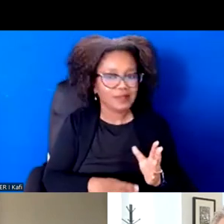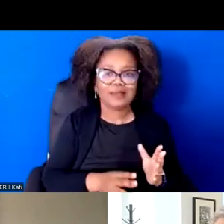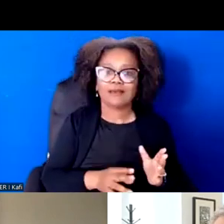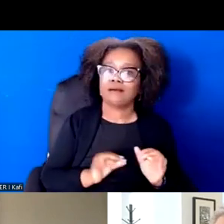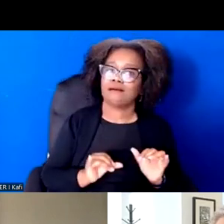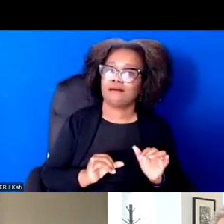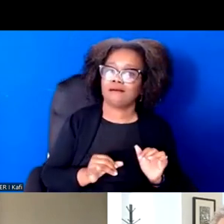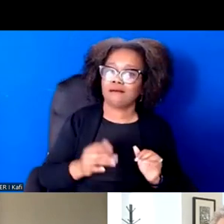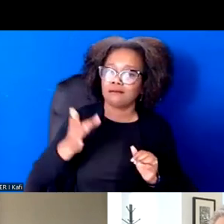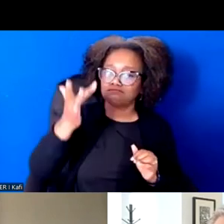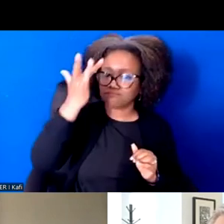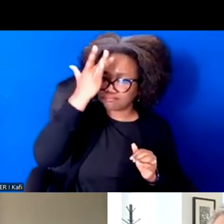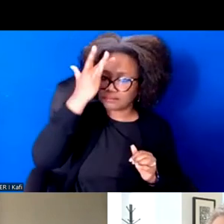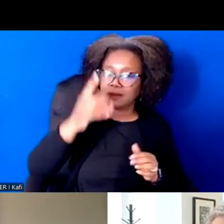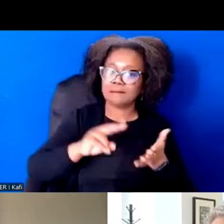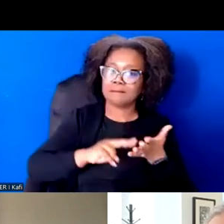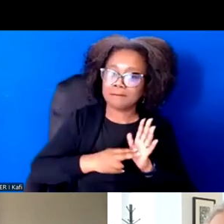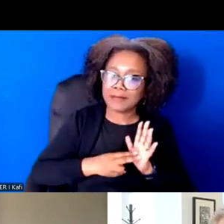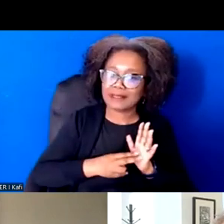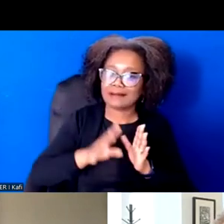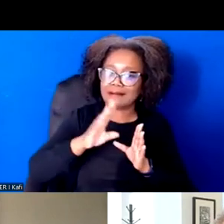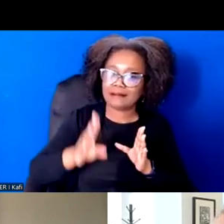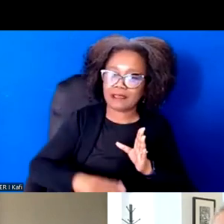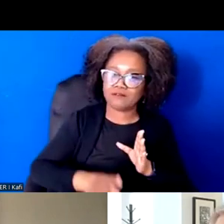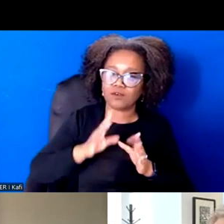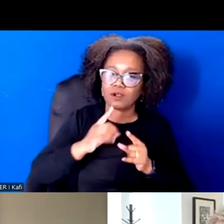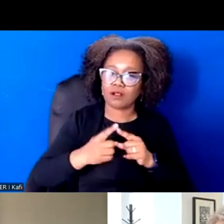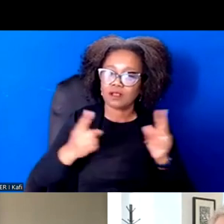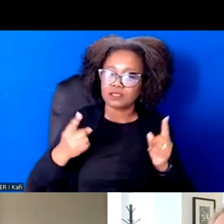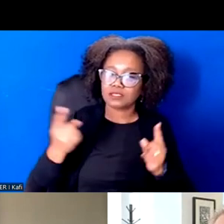If someone is going for Black Lives Matter, you're a black, you're there.